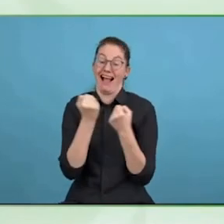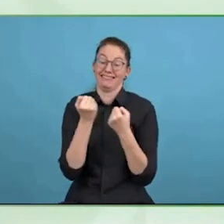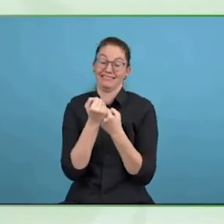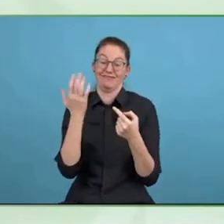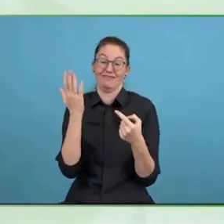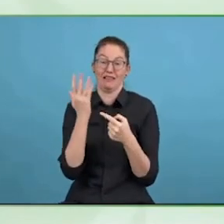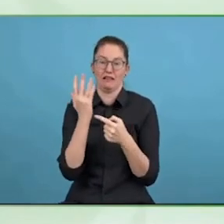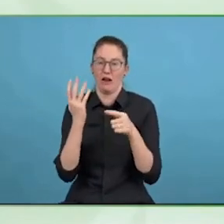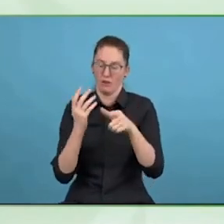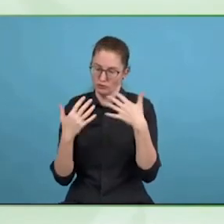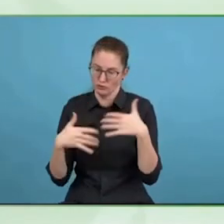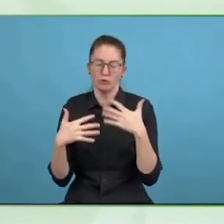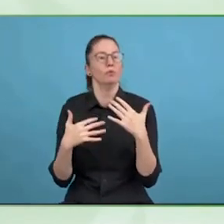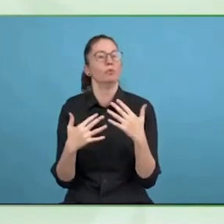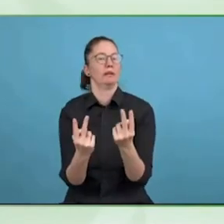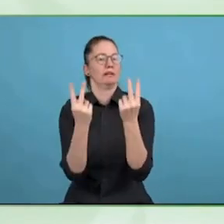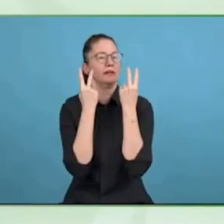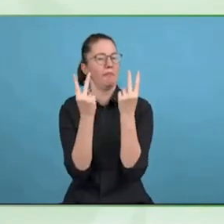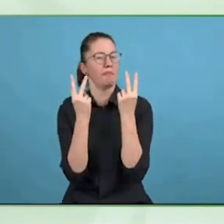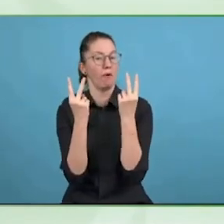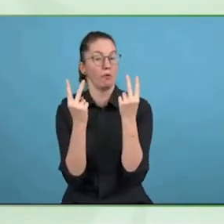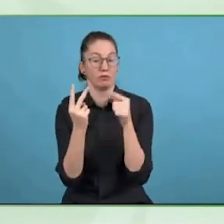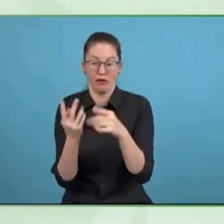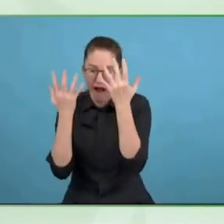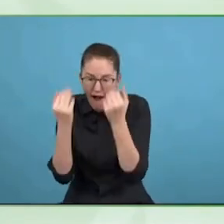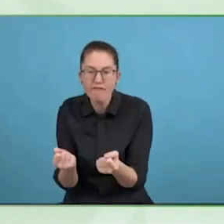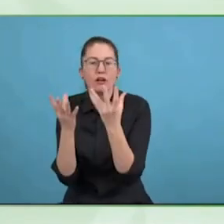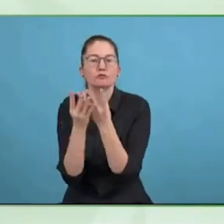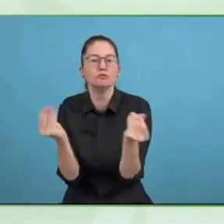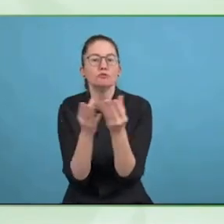It is so important for the community, because we found out